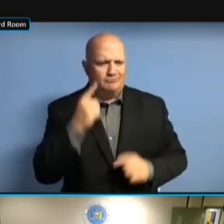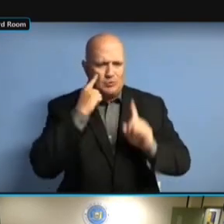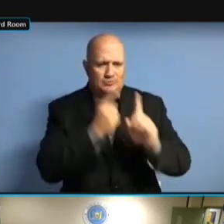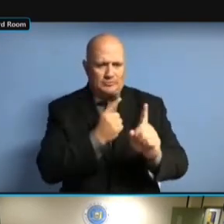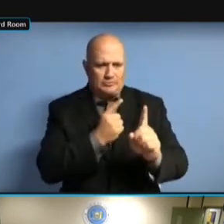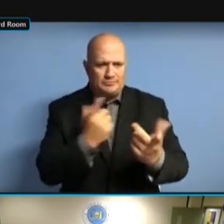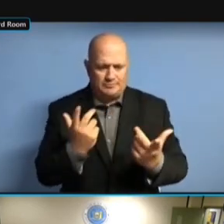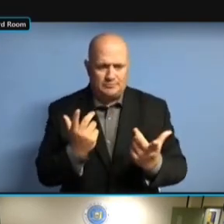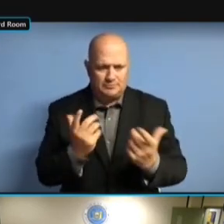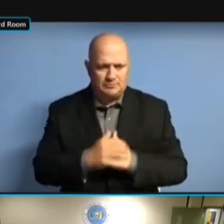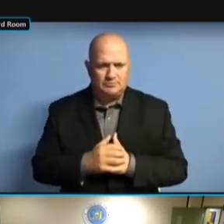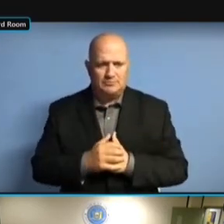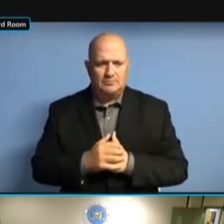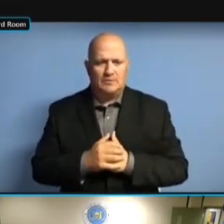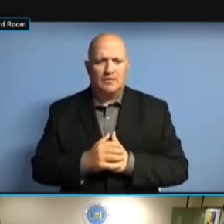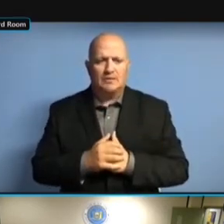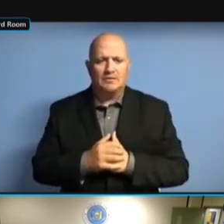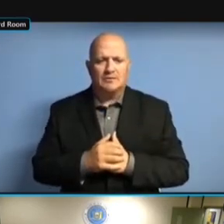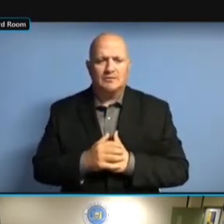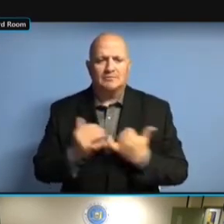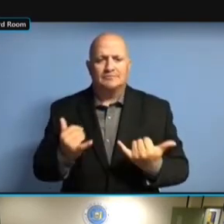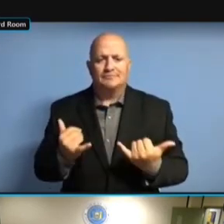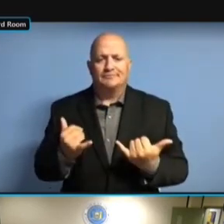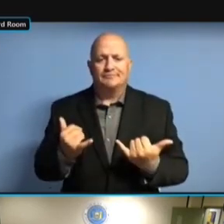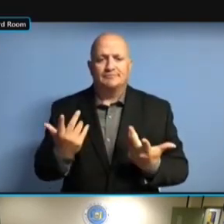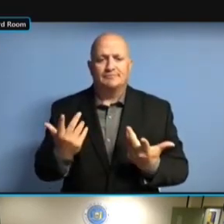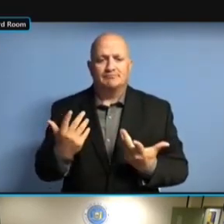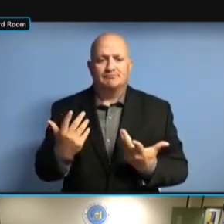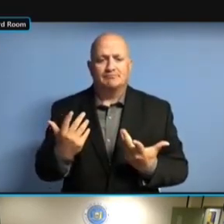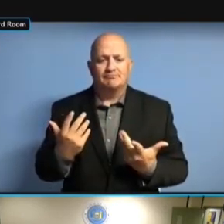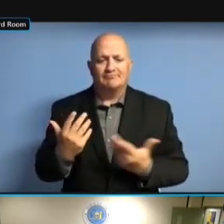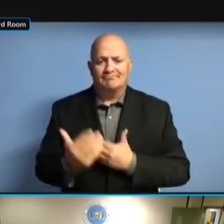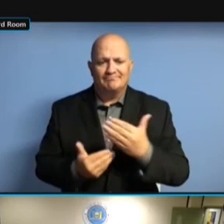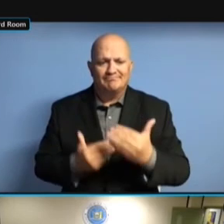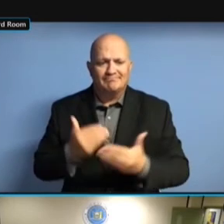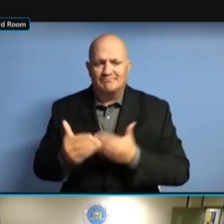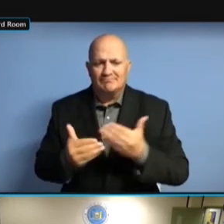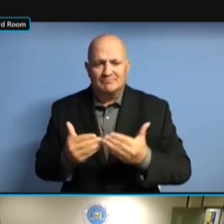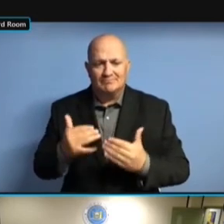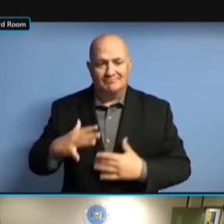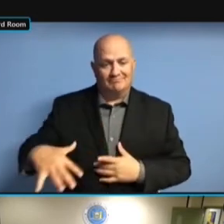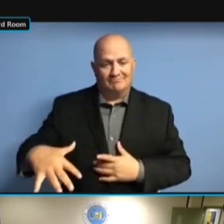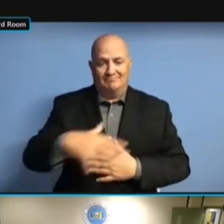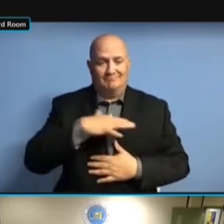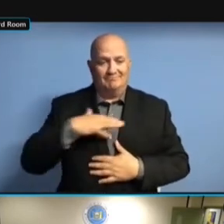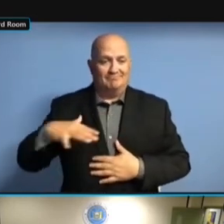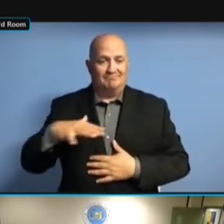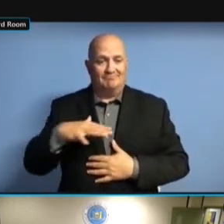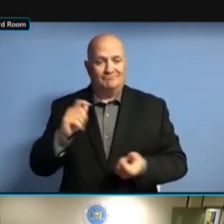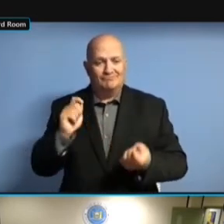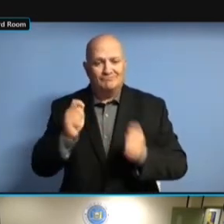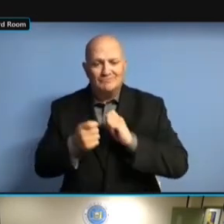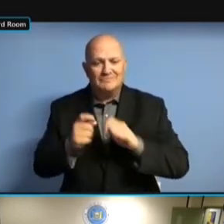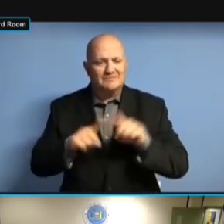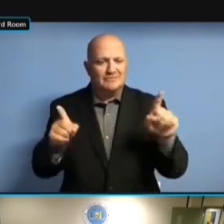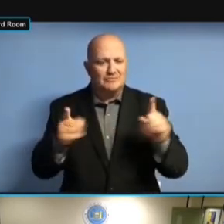EQUIPMENT FOR A REFRESH FOR OUR OWN ENVIRONMENT EQUIPMENT FOR A REFRESH FOR OUR OWN ENVIRONMENT HERE, EQUIPMENT FOR A REFRESH FOR OUR OWN ENVIRONMENT HERE, FOR OWN ENVIRONMENT HERE, FOR OWN ENVIRONMENT HERE, FOR SERVERS OWN ENVIRONMENT HERE, FOR SERVERS AND OWN ENVIRONMENT HERE, FOR SERVERS AND STORAGE, OWN ENVIRONMENT HERE, FOR SERVERS AND STORAGE, ET OWN ENVIRONMENT HERE, FOR SERVERS AND STORAGE, ET CETERA, SERVERS AND STORAGE, ET CETERA, SERVERS AND STORAGE, ET CETERA, AS